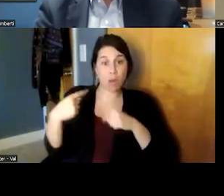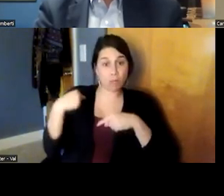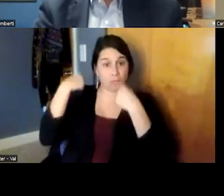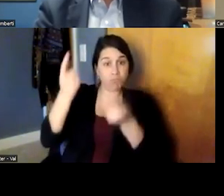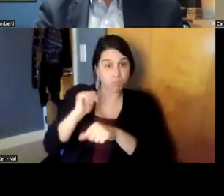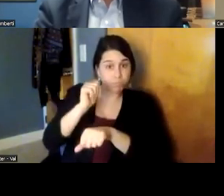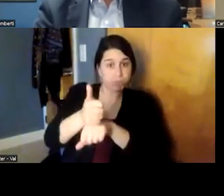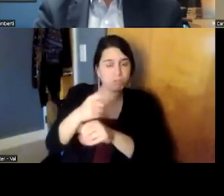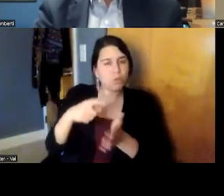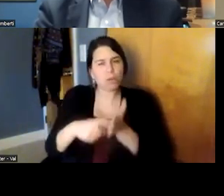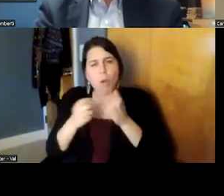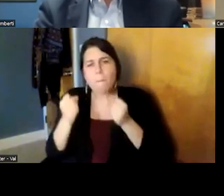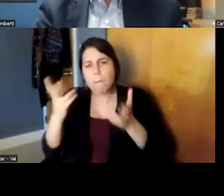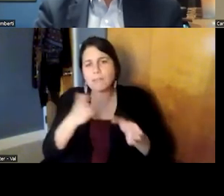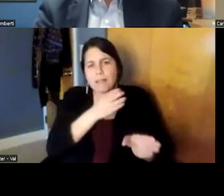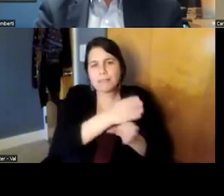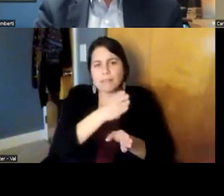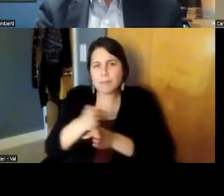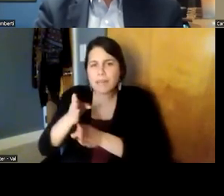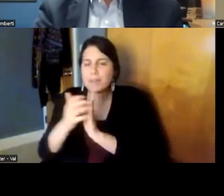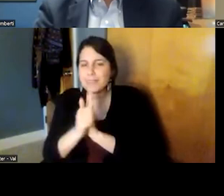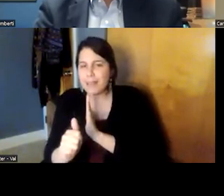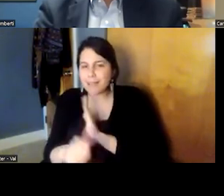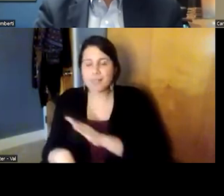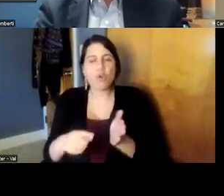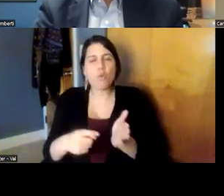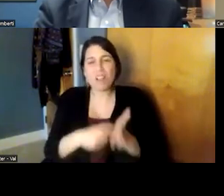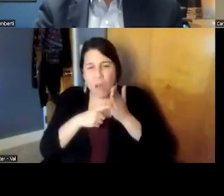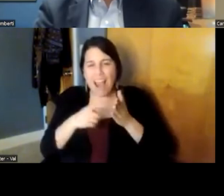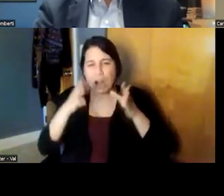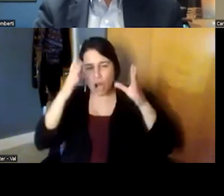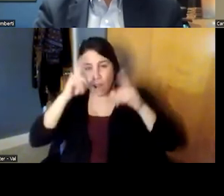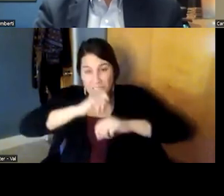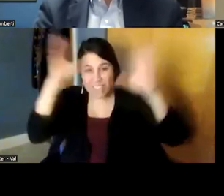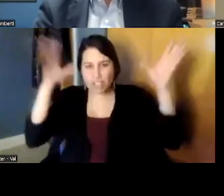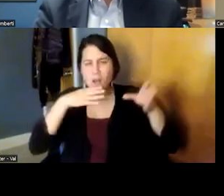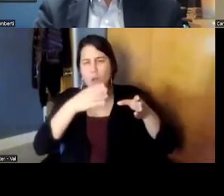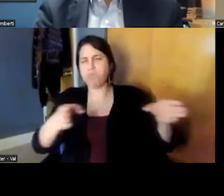multi-disciplinary skills require a breath of vision and if there's anything that's clear is